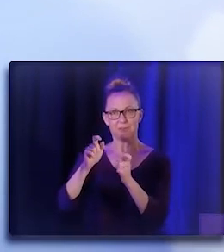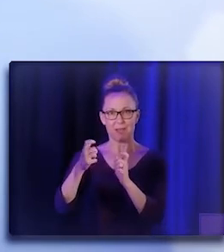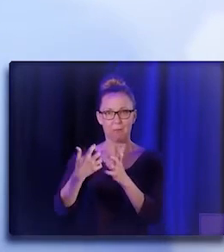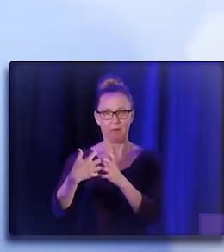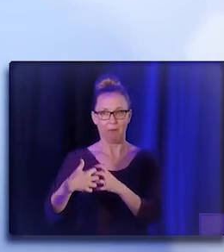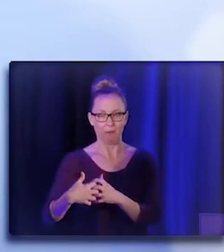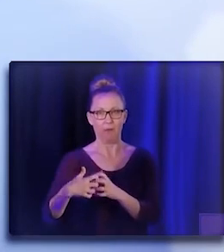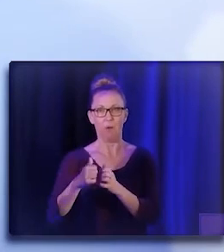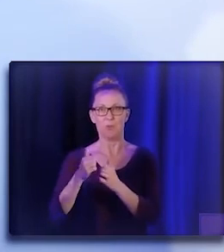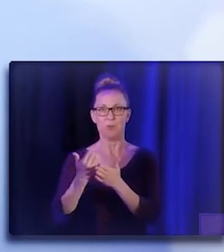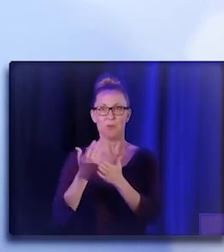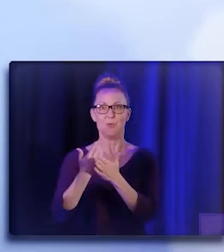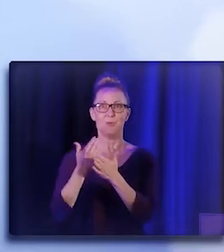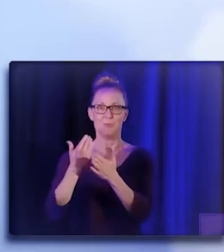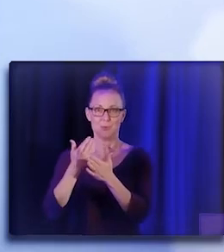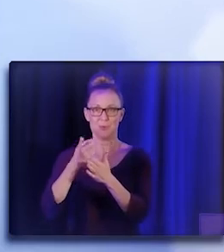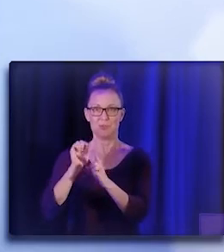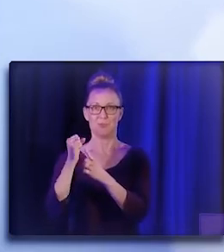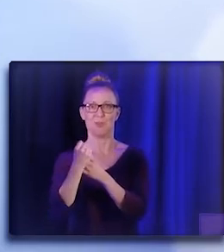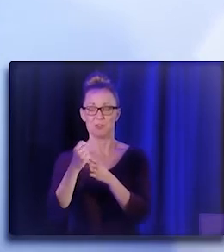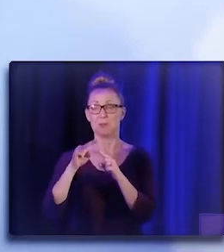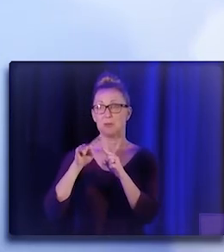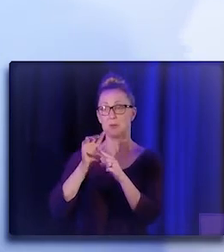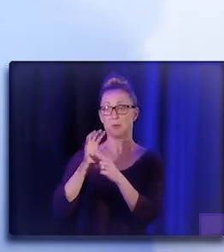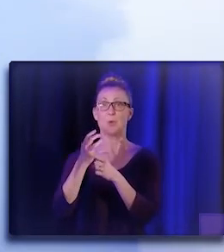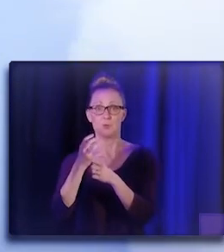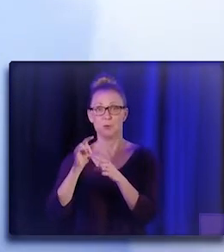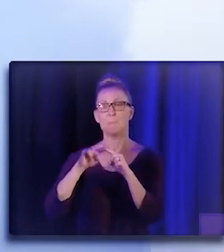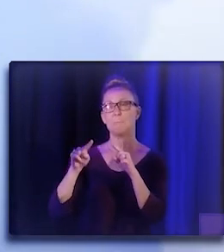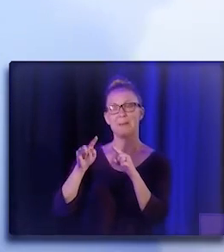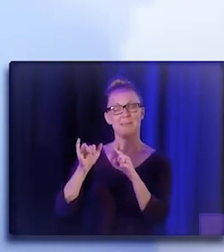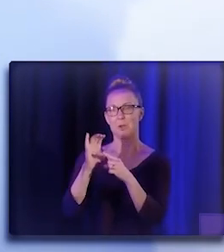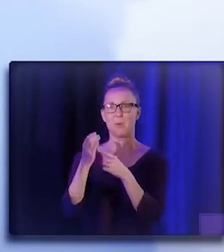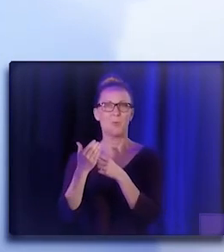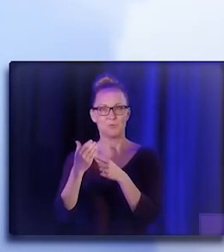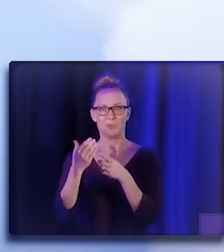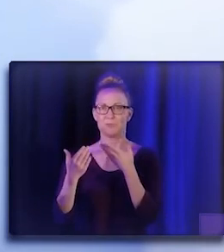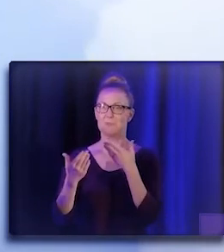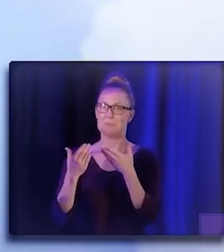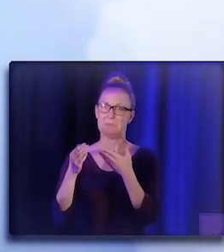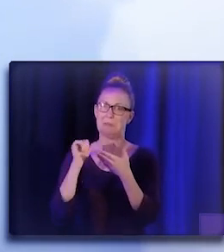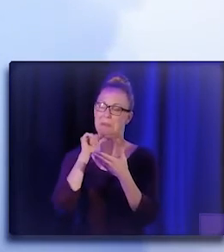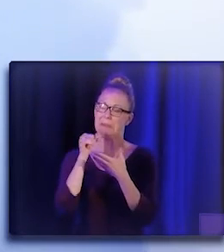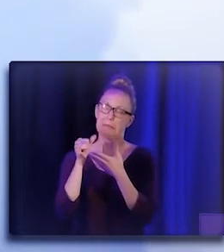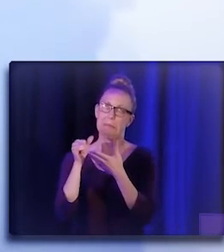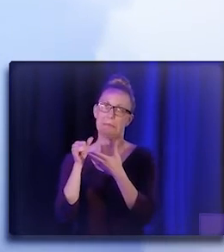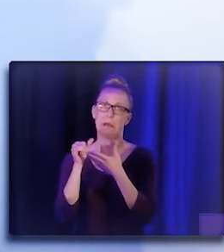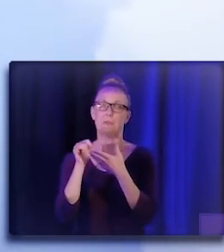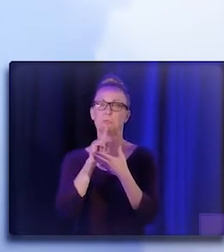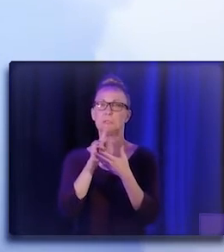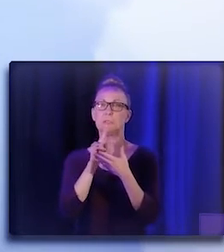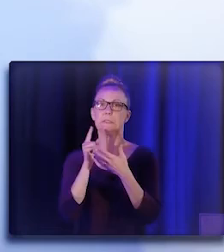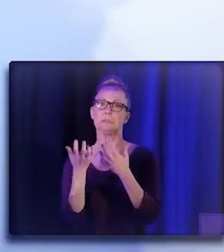And what happen is that culture, if it will be far from the community, they will be less embedded in the community